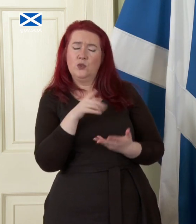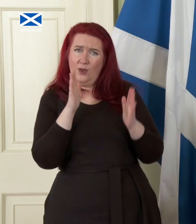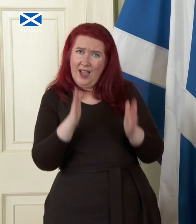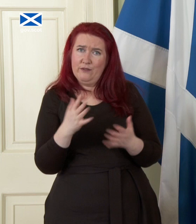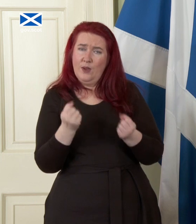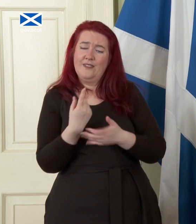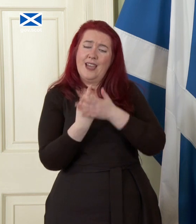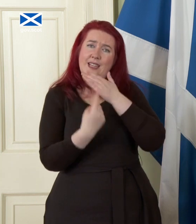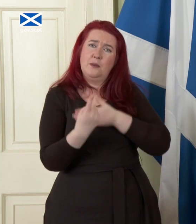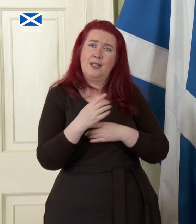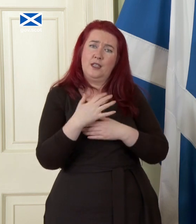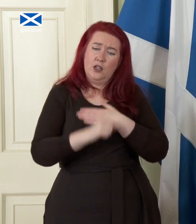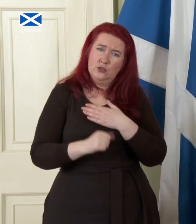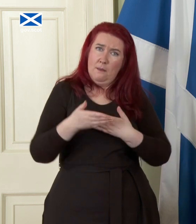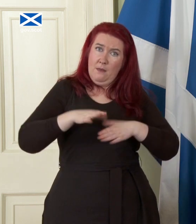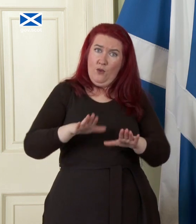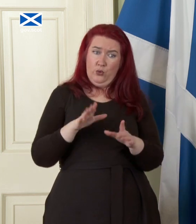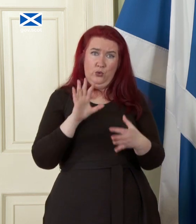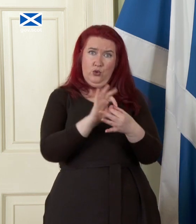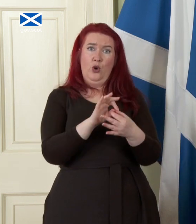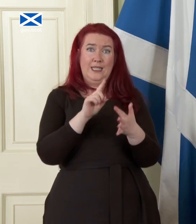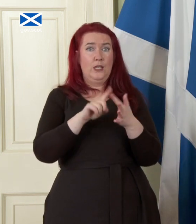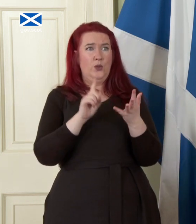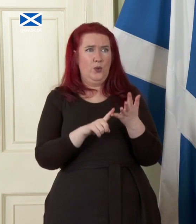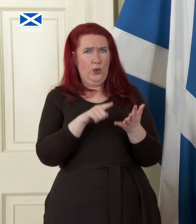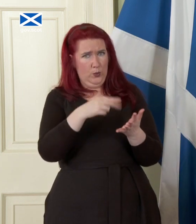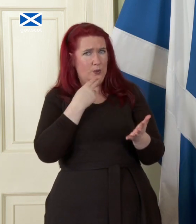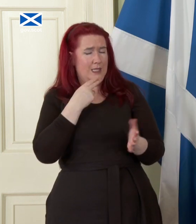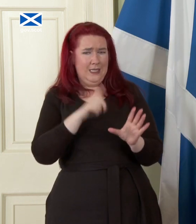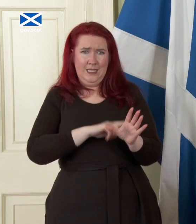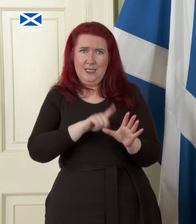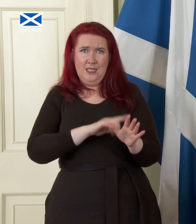currency before you can join the EU and you would need several years to establish The credibility of